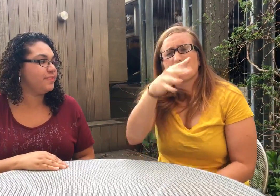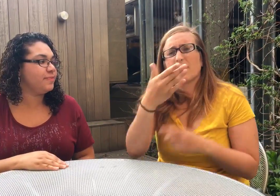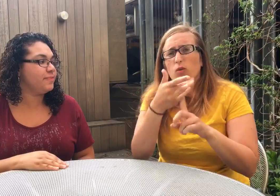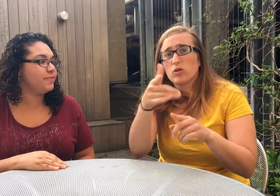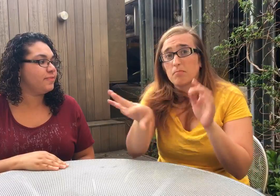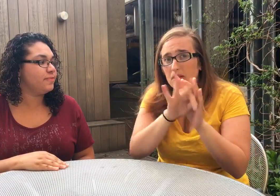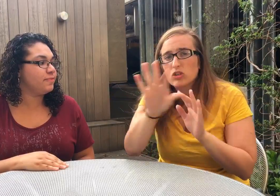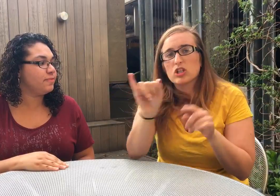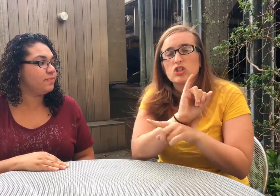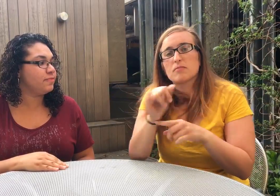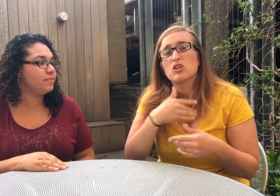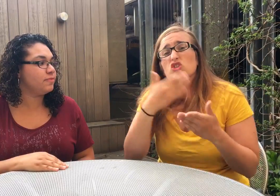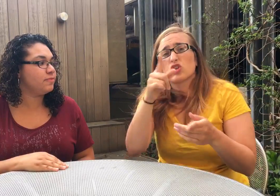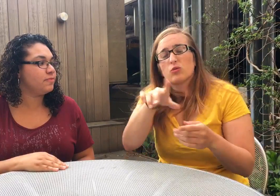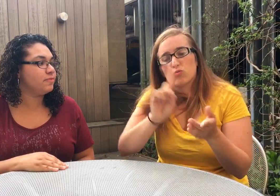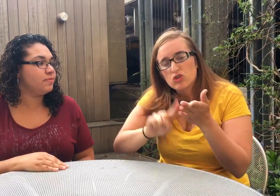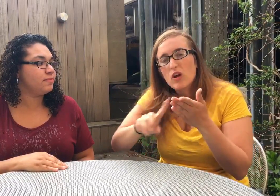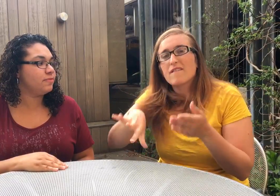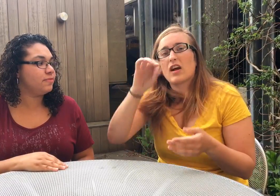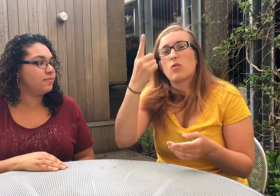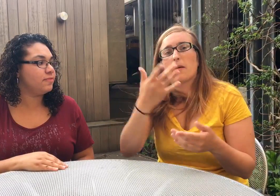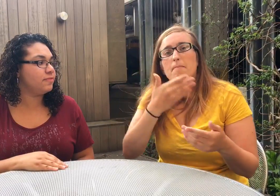Taylor: I would like to share a tip with you when selecting an internship, be sure to do your research